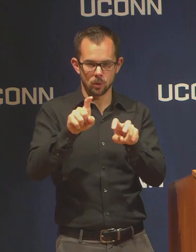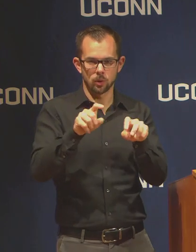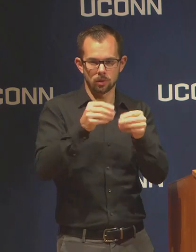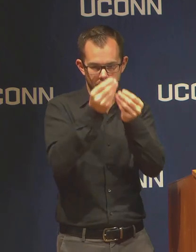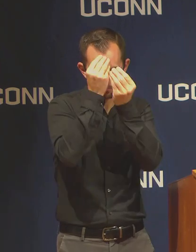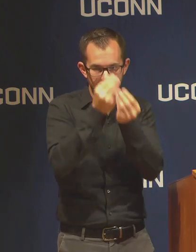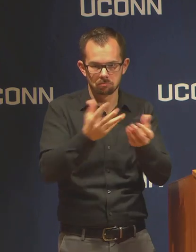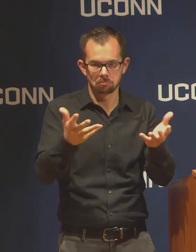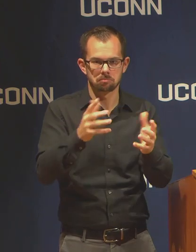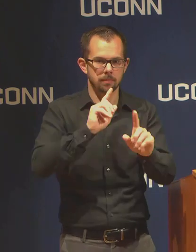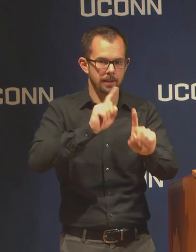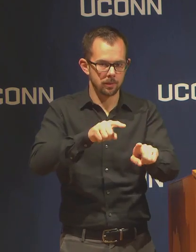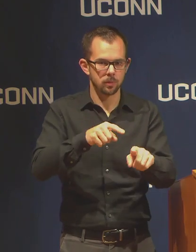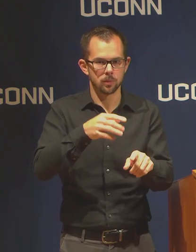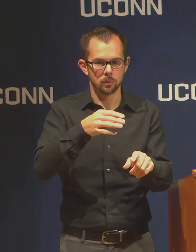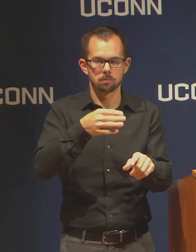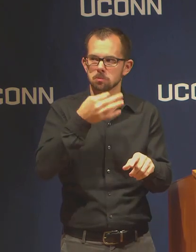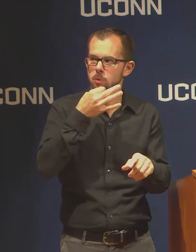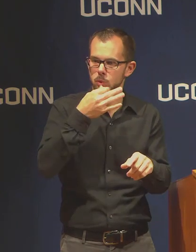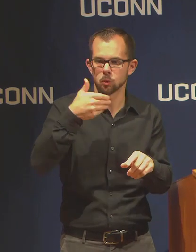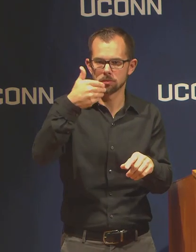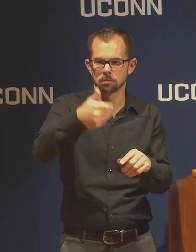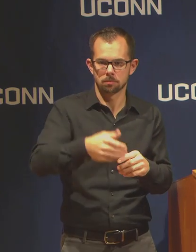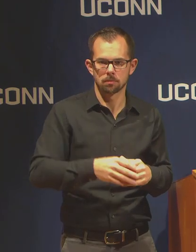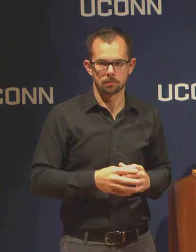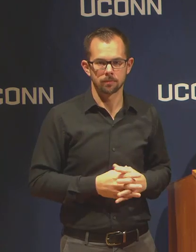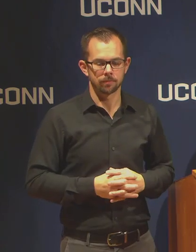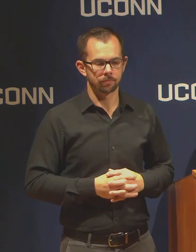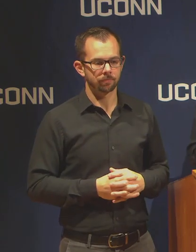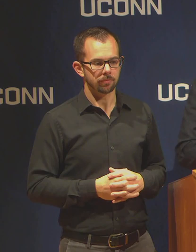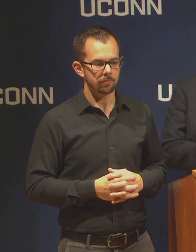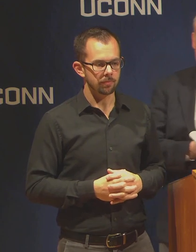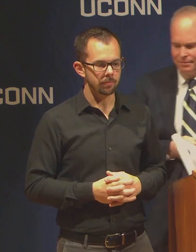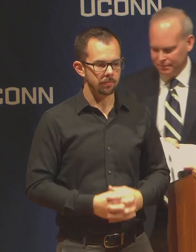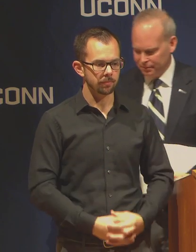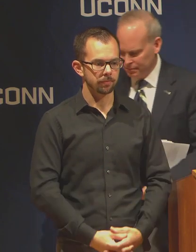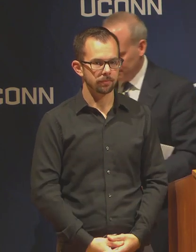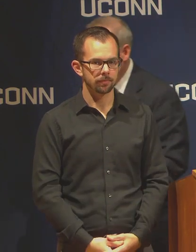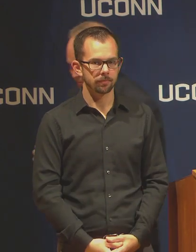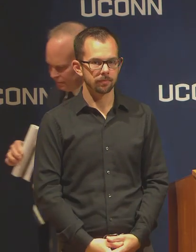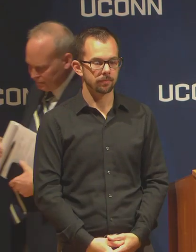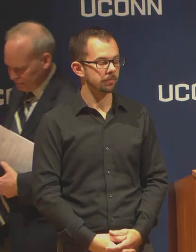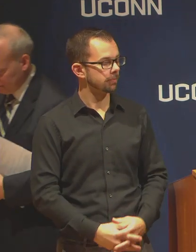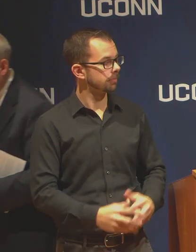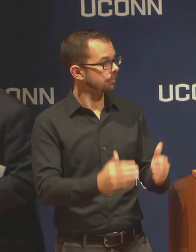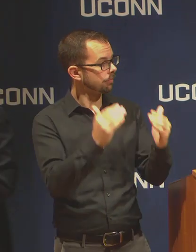back to you shortly. We have several questions from